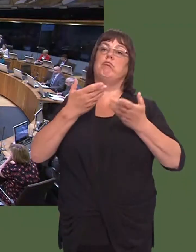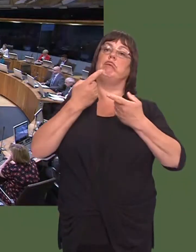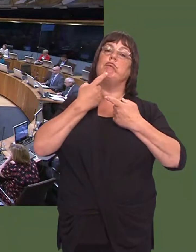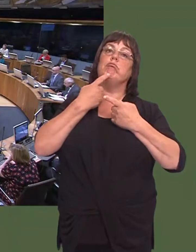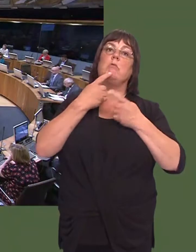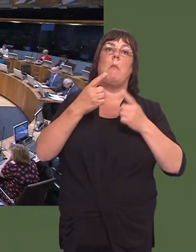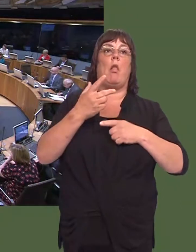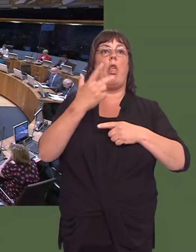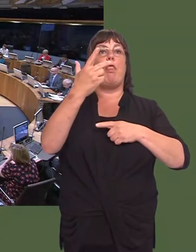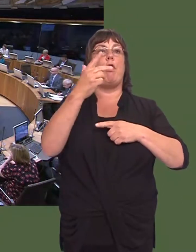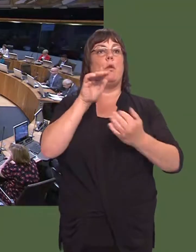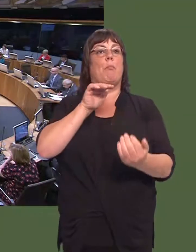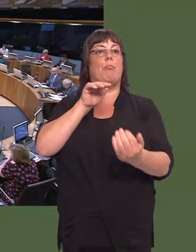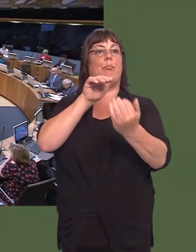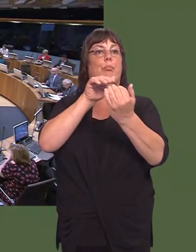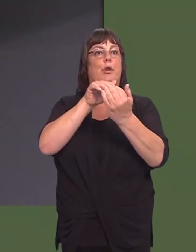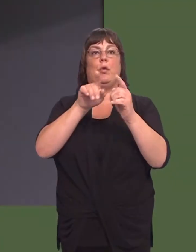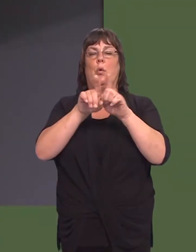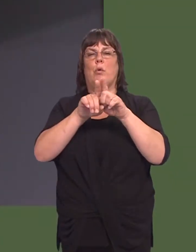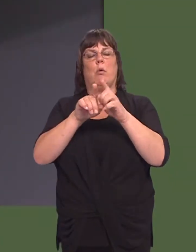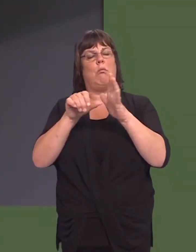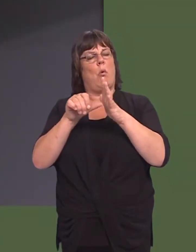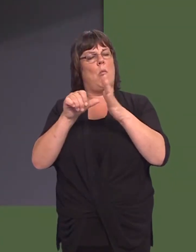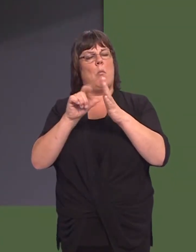the existing Menai and Britannia bridges has been a problem for many years.